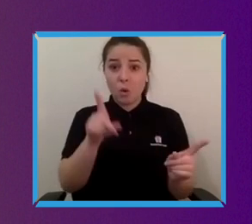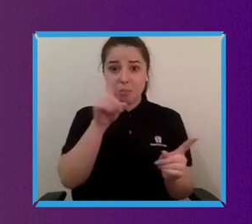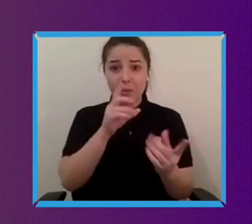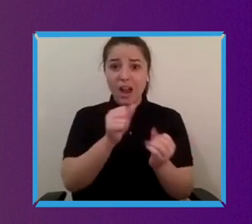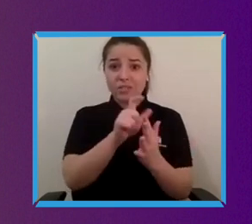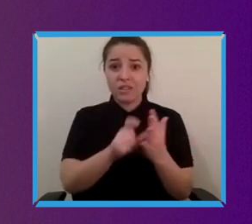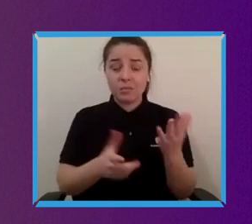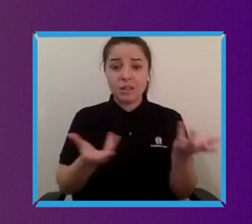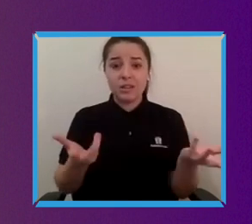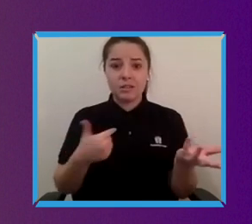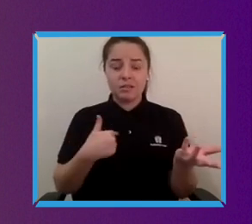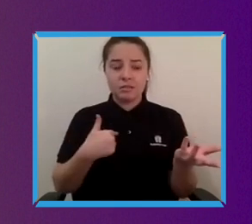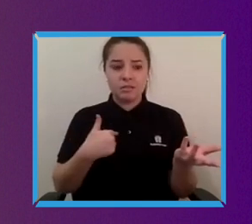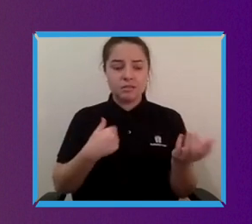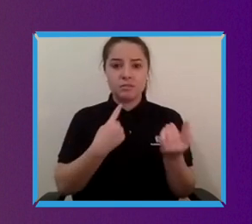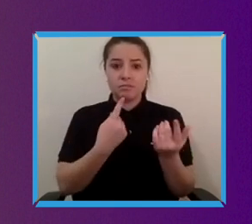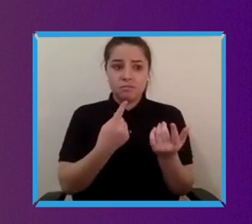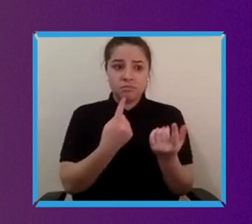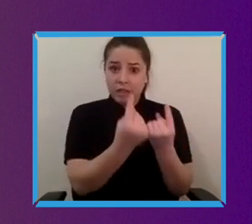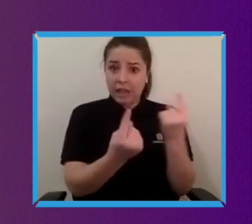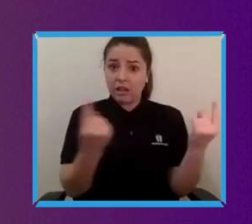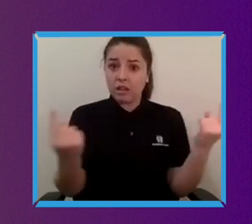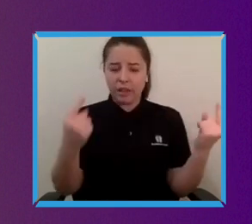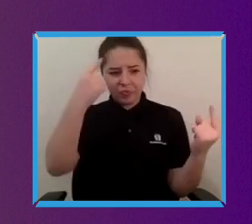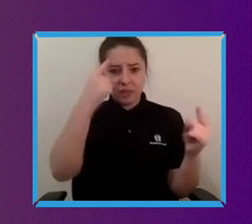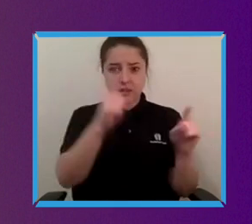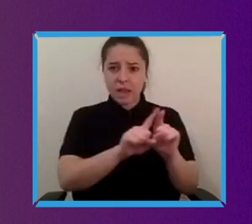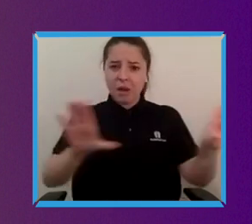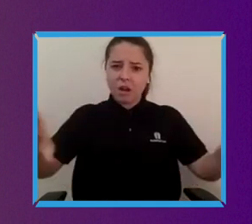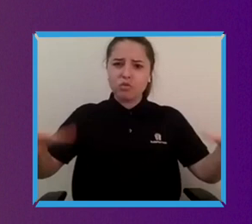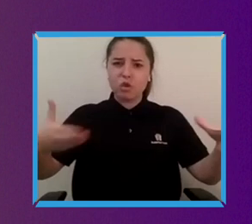individuals and collectively we've often been politely requesting